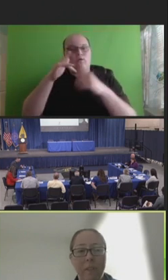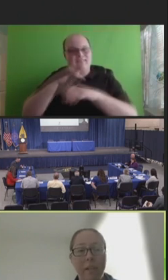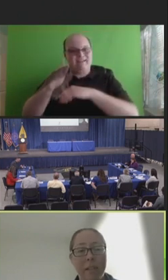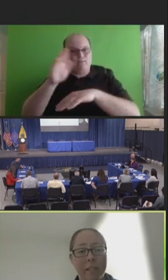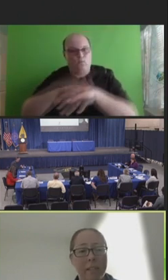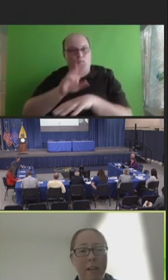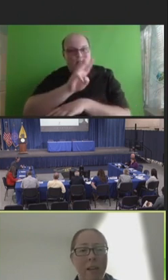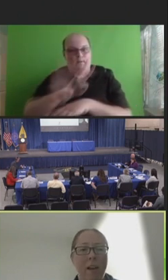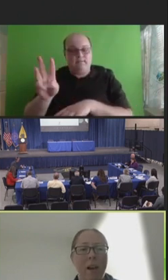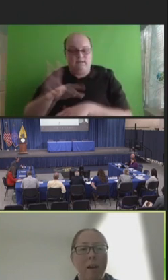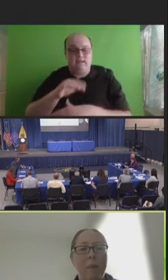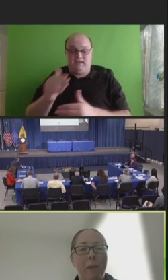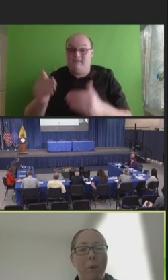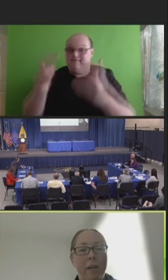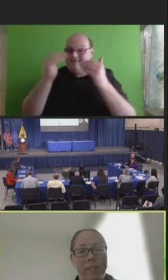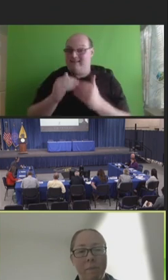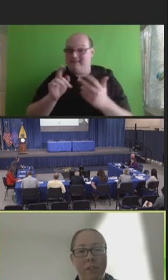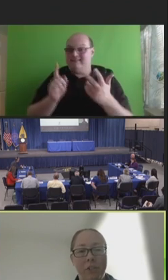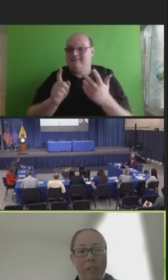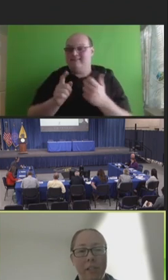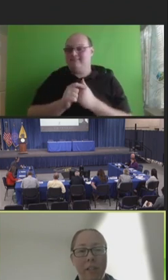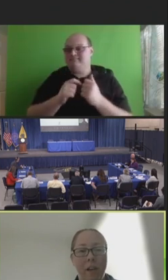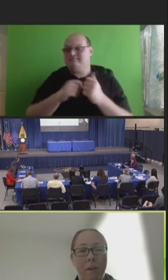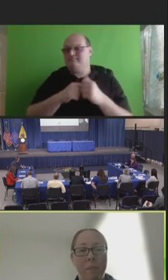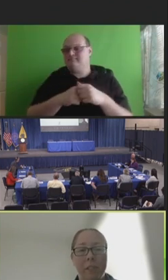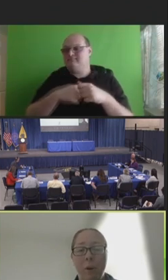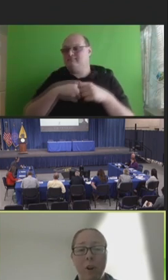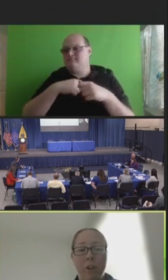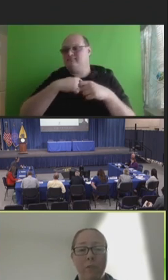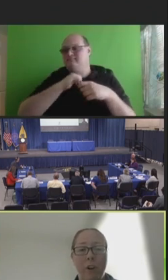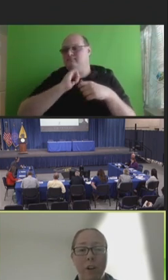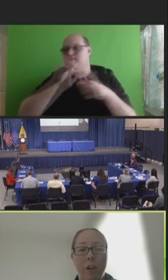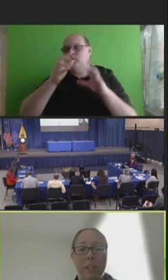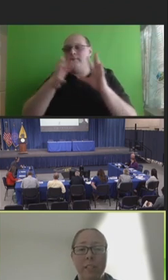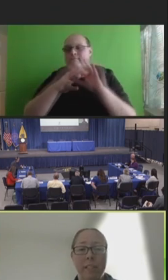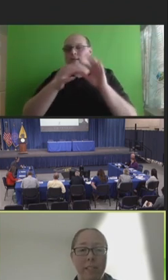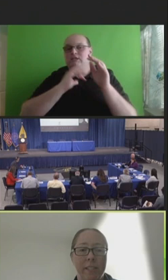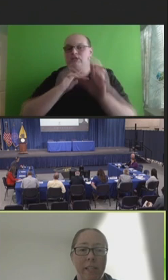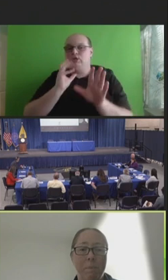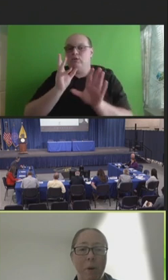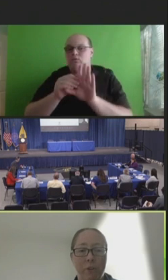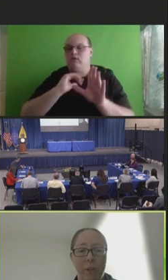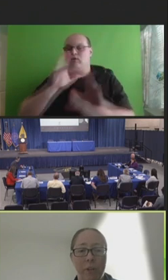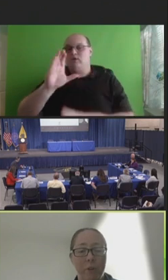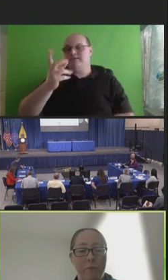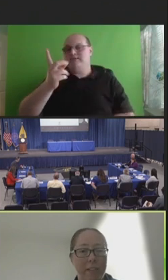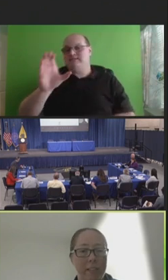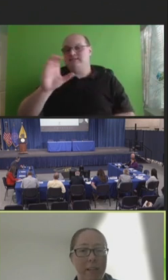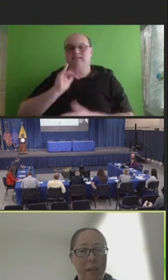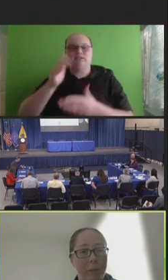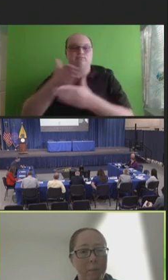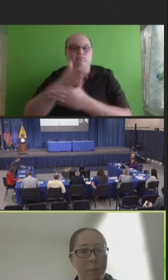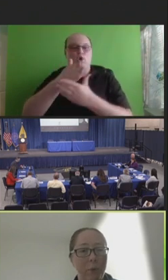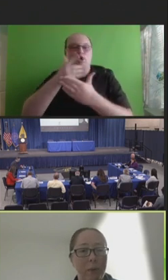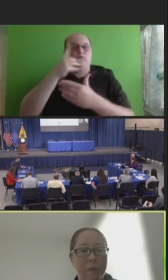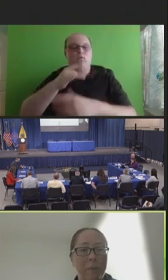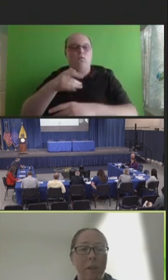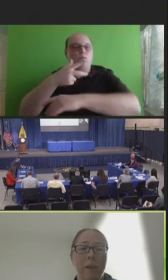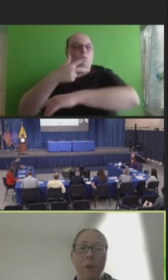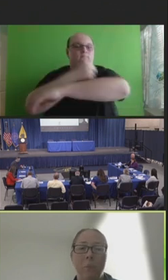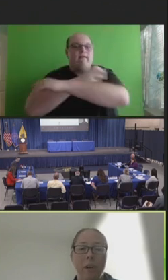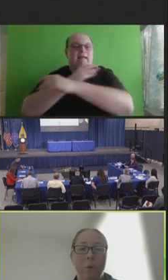Next, I wanted to mention as part of our CDC Partnering for Vaccine Equity Program, we